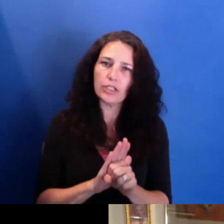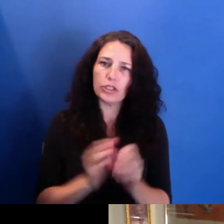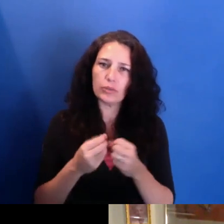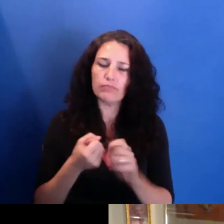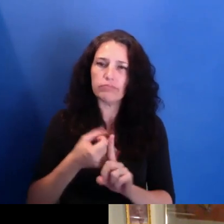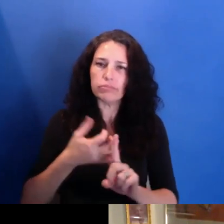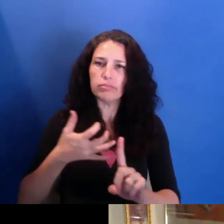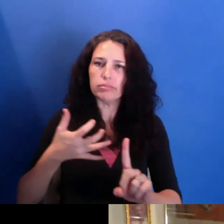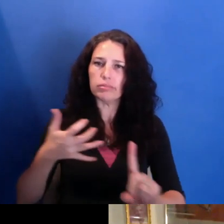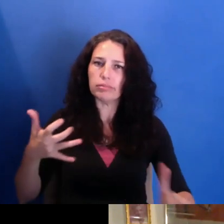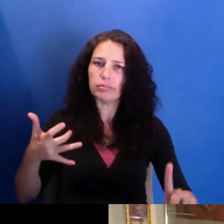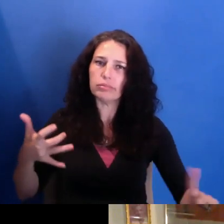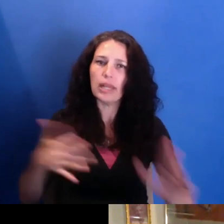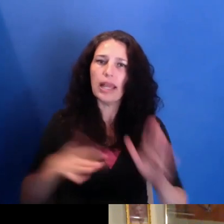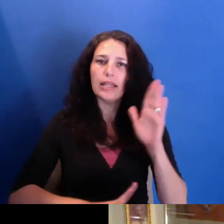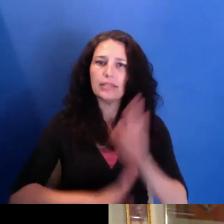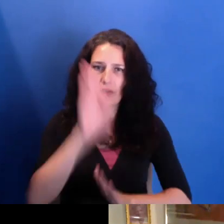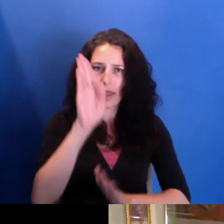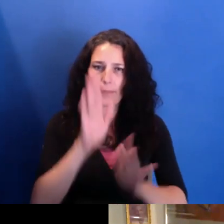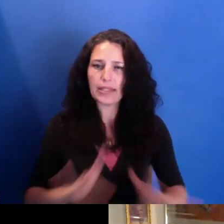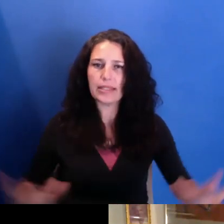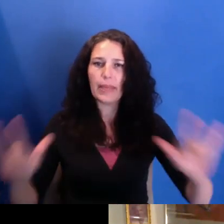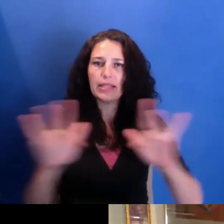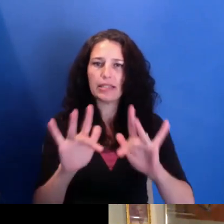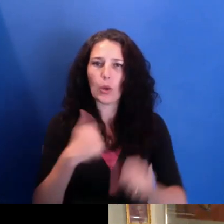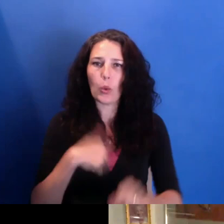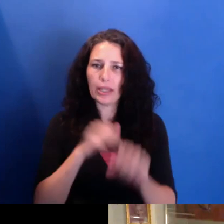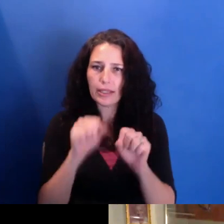want to be able to get to a point where we can spend--